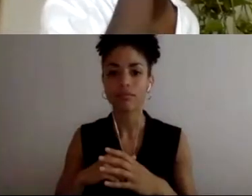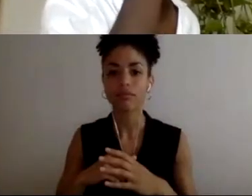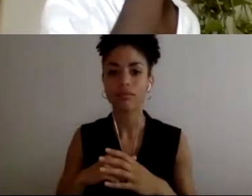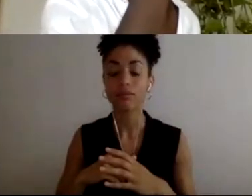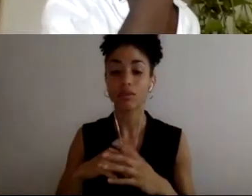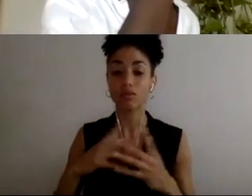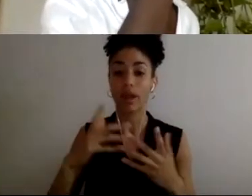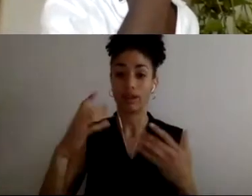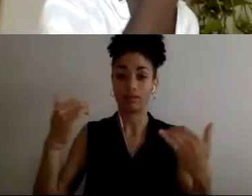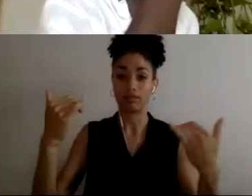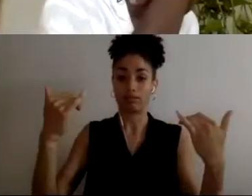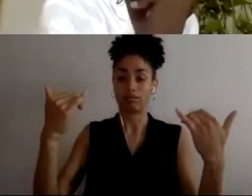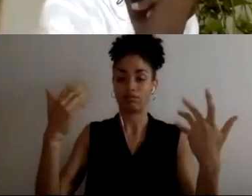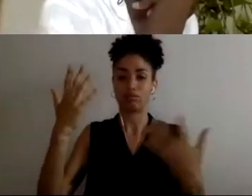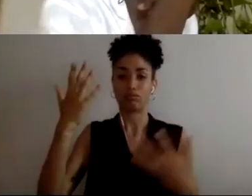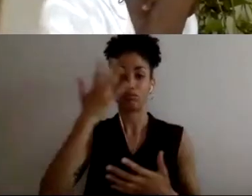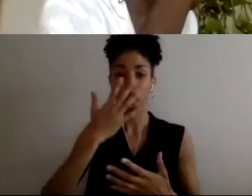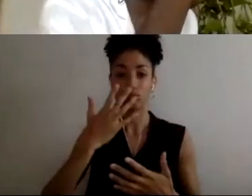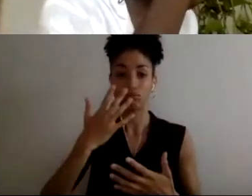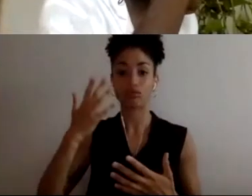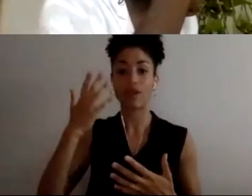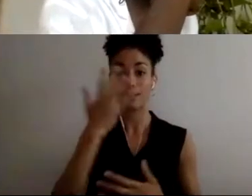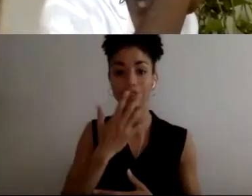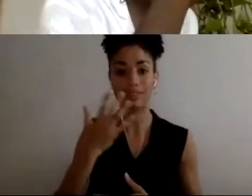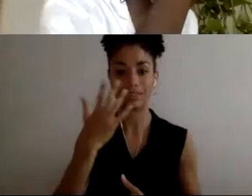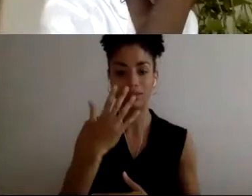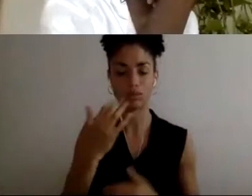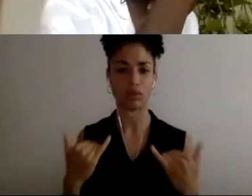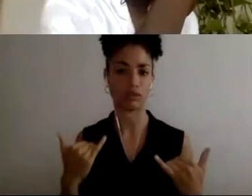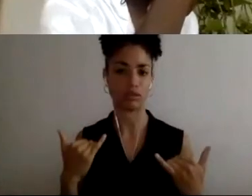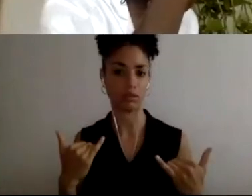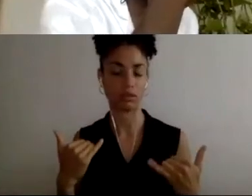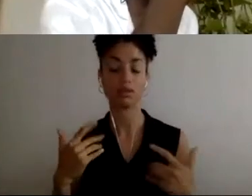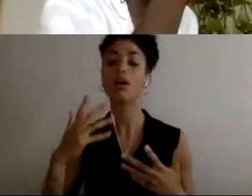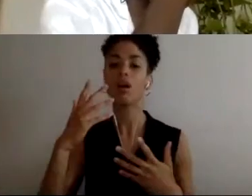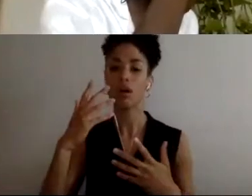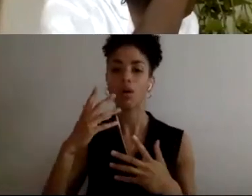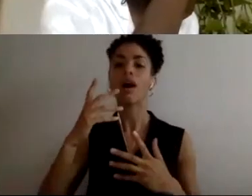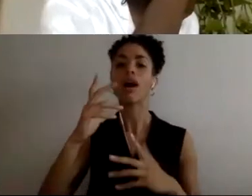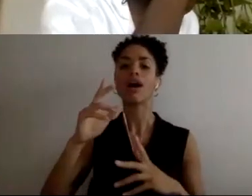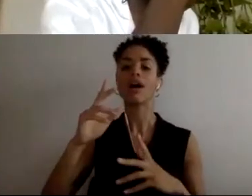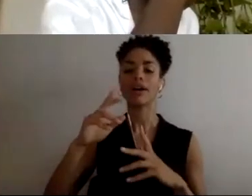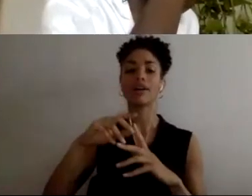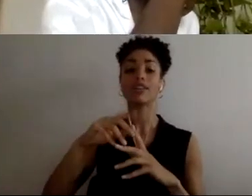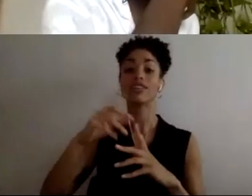in institutions. Again, the room where it happens. You're not gonna